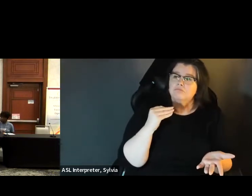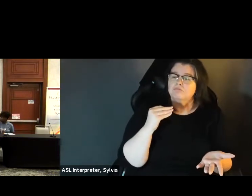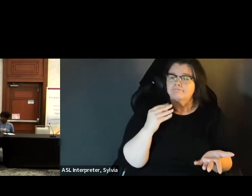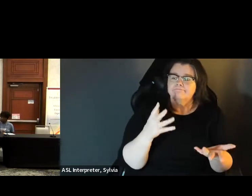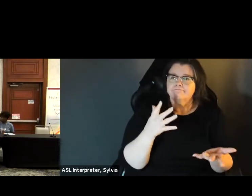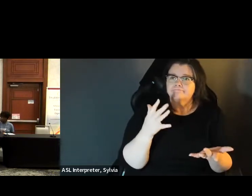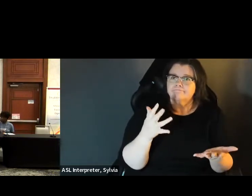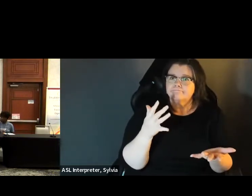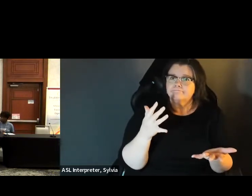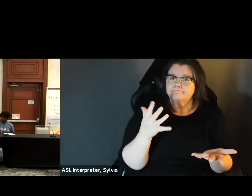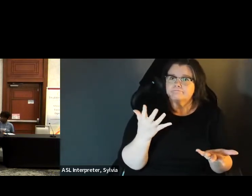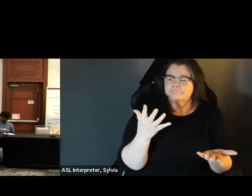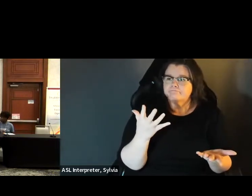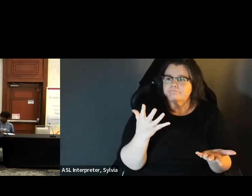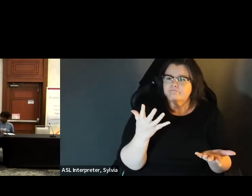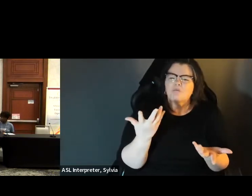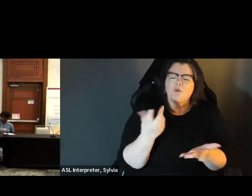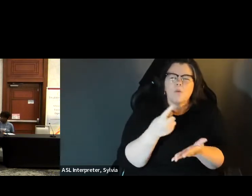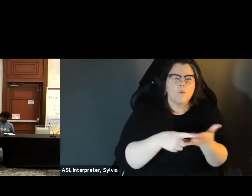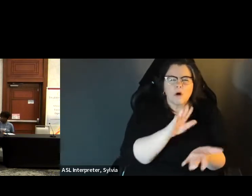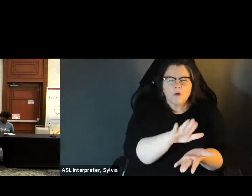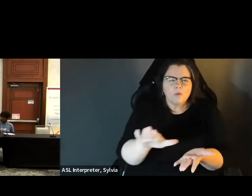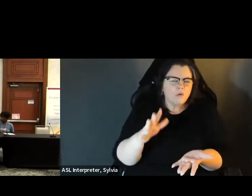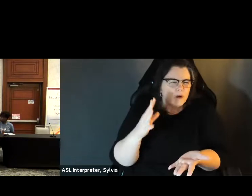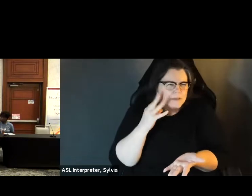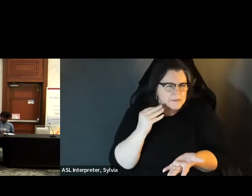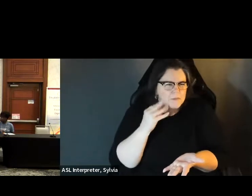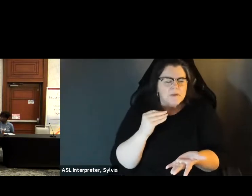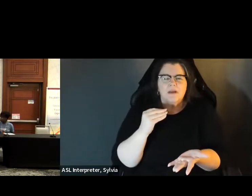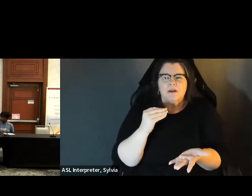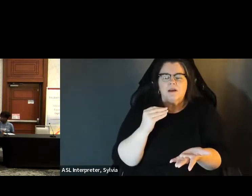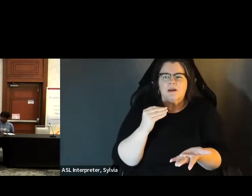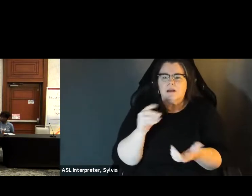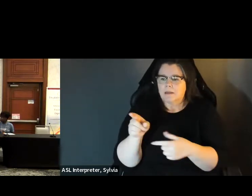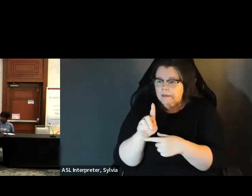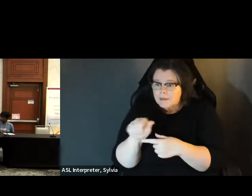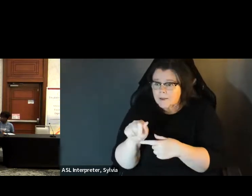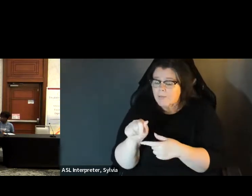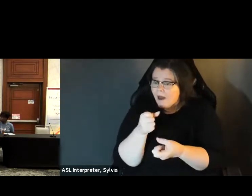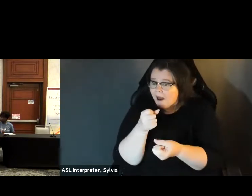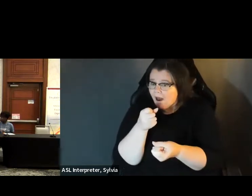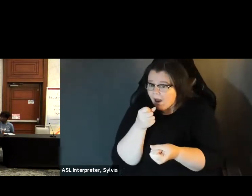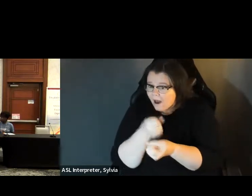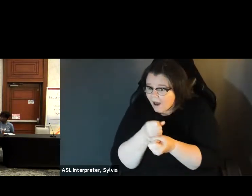any ways that this has happened where maybe you can